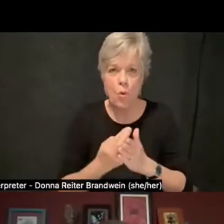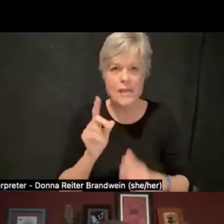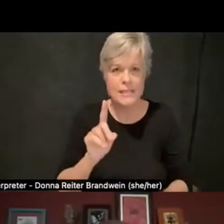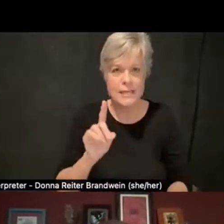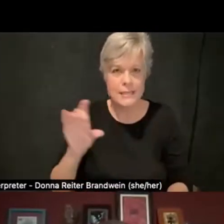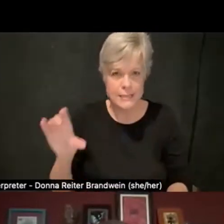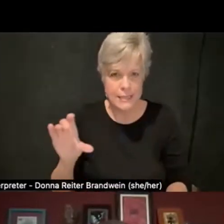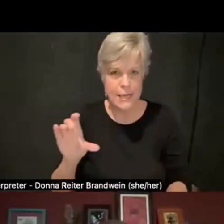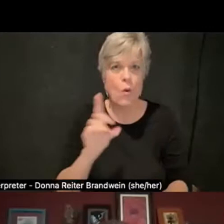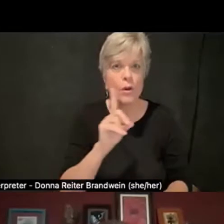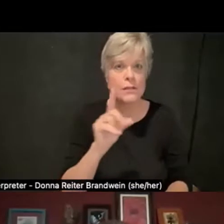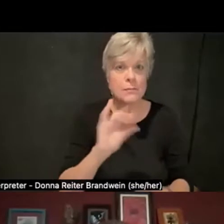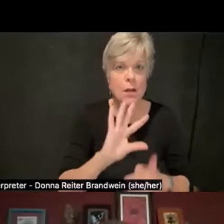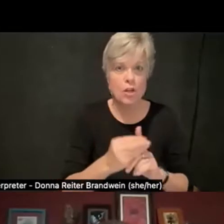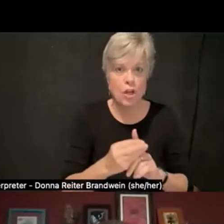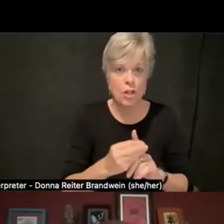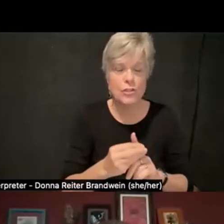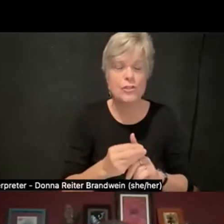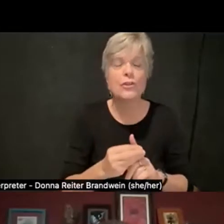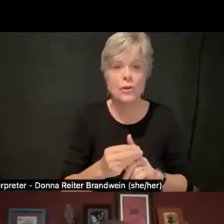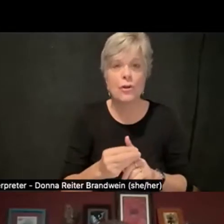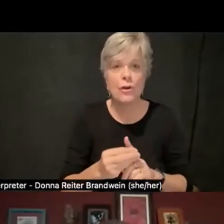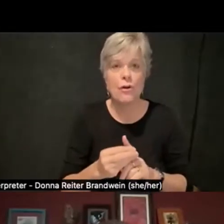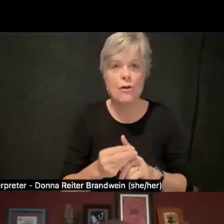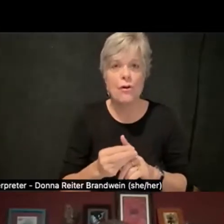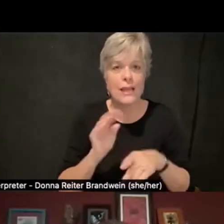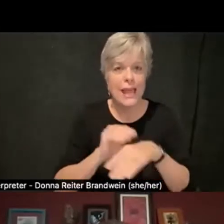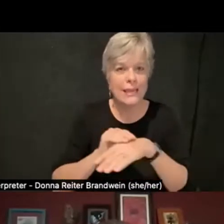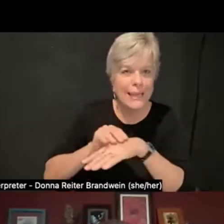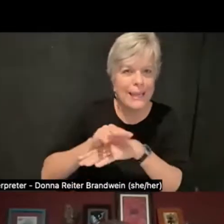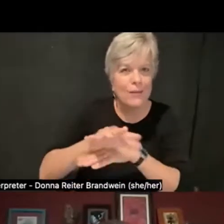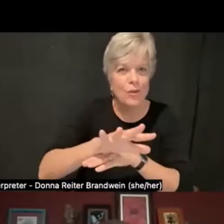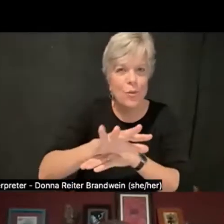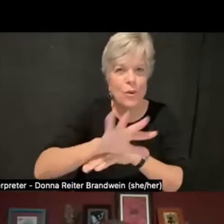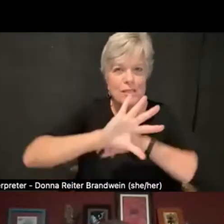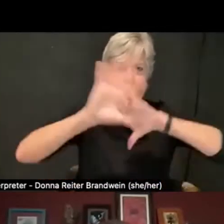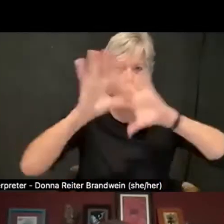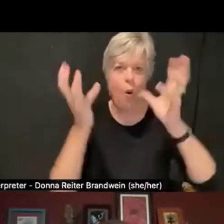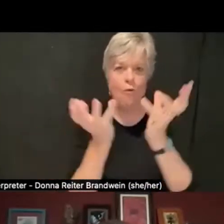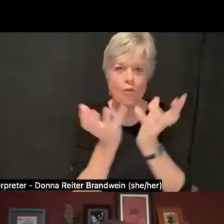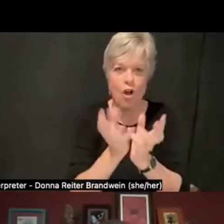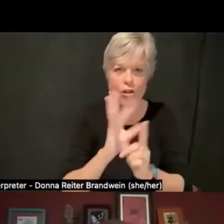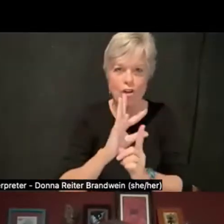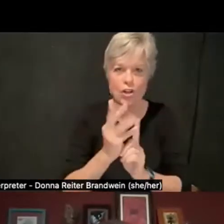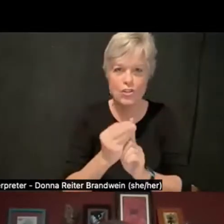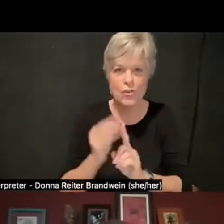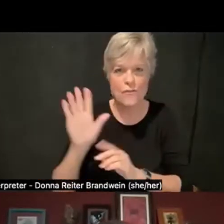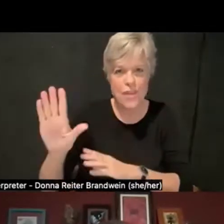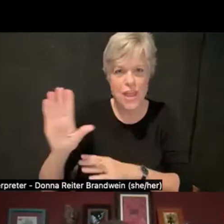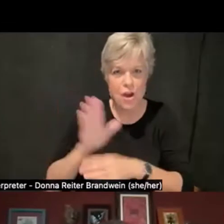can play in shifting the overall culture of their institution toward greater accessibility.